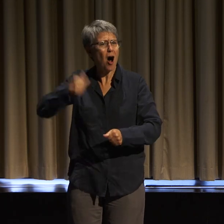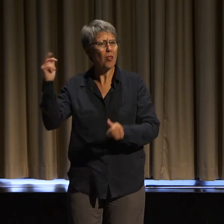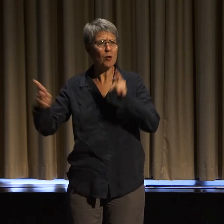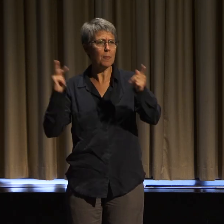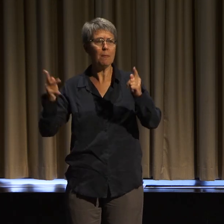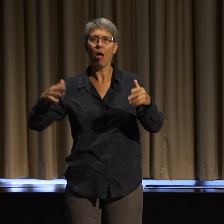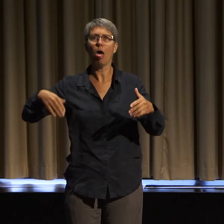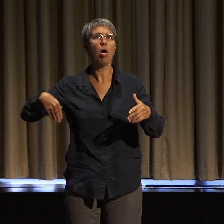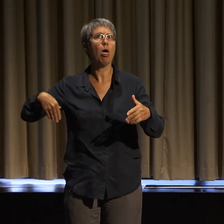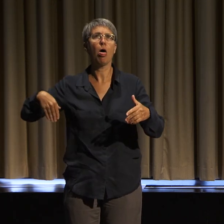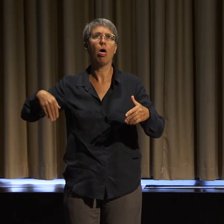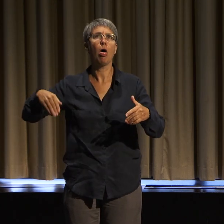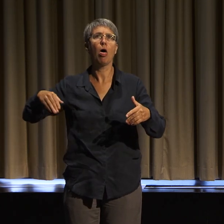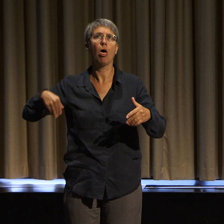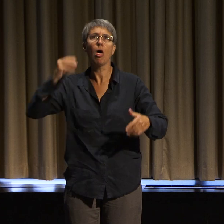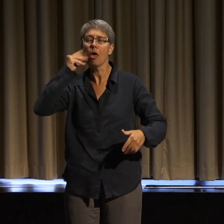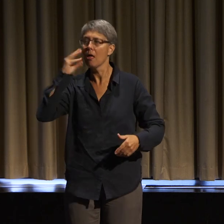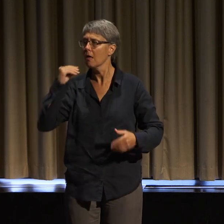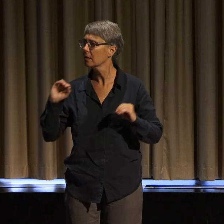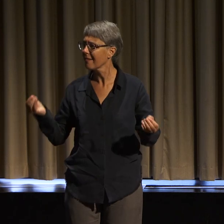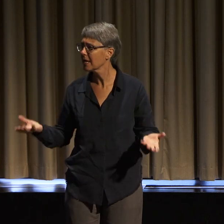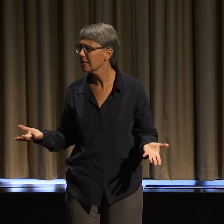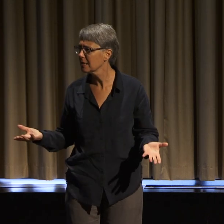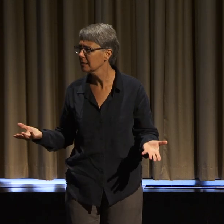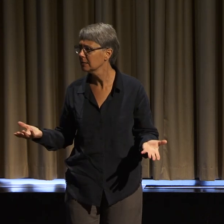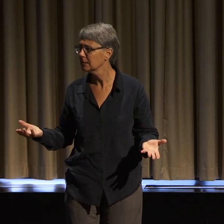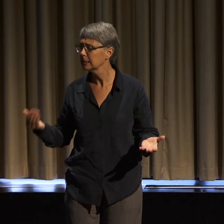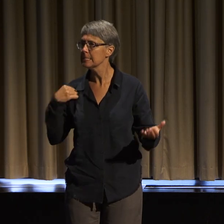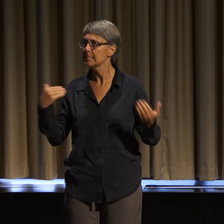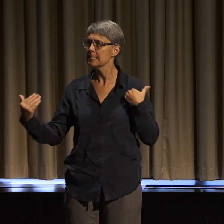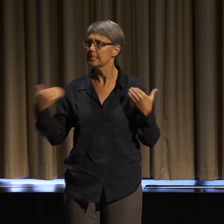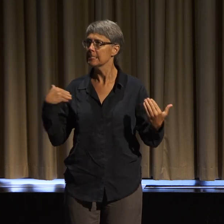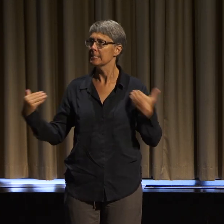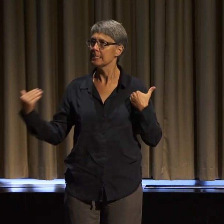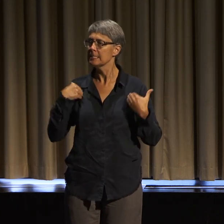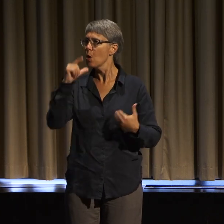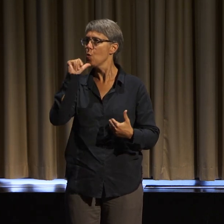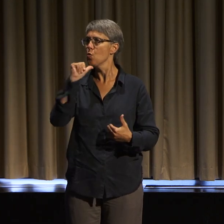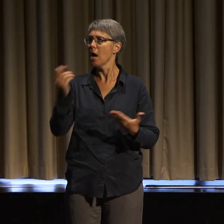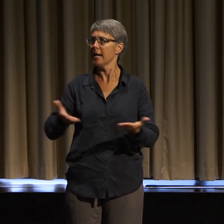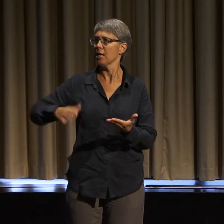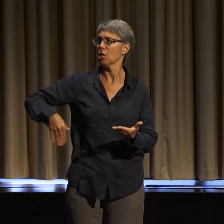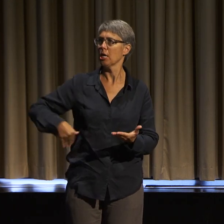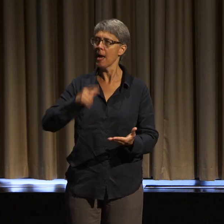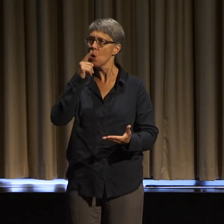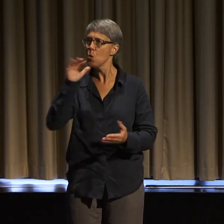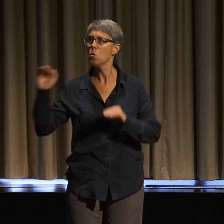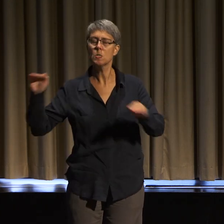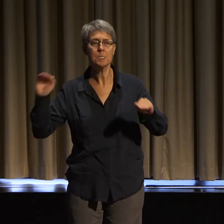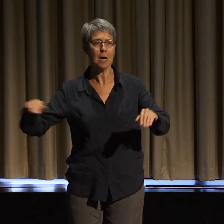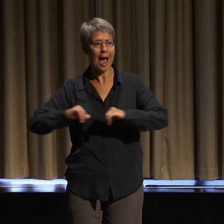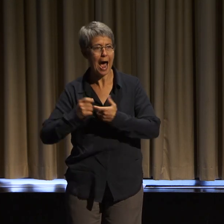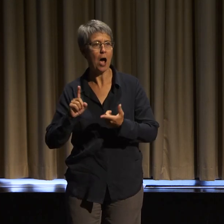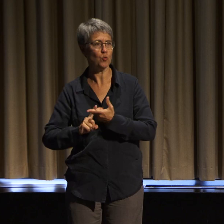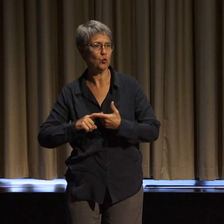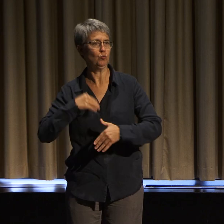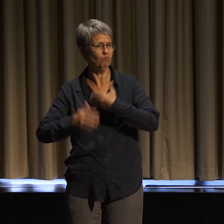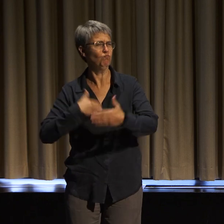have access to them, and how do we keep reminding ourselves of who's not in the room, all the different people who are not here.